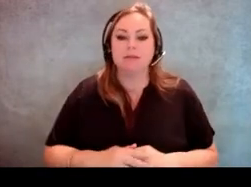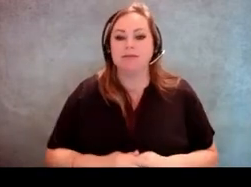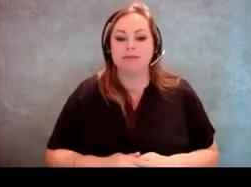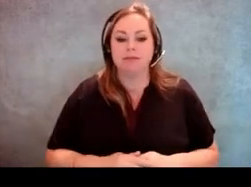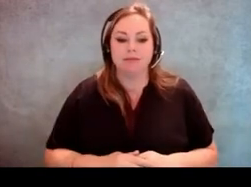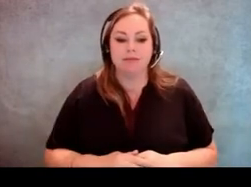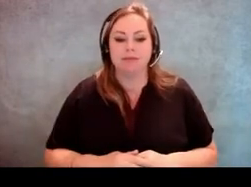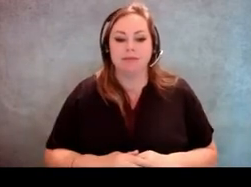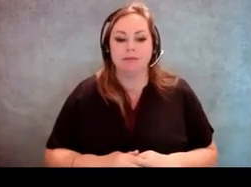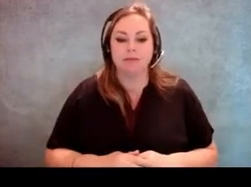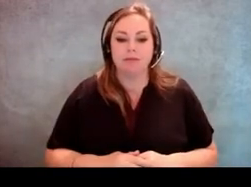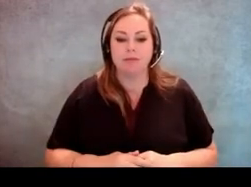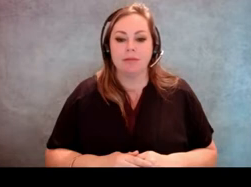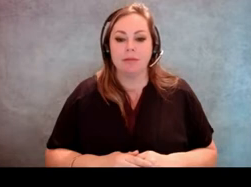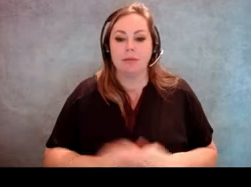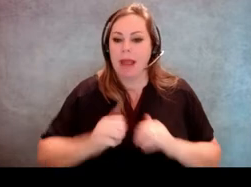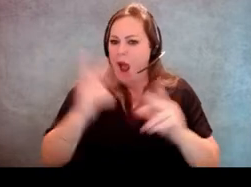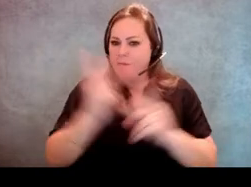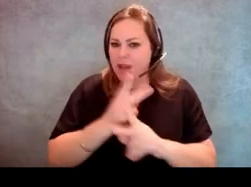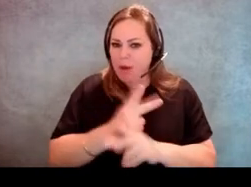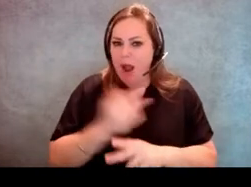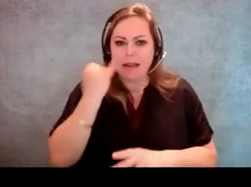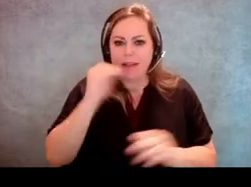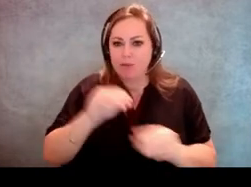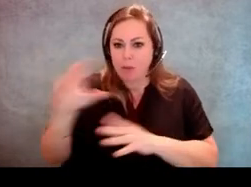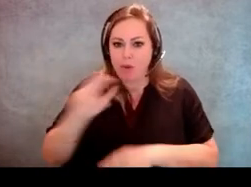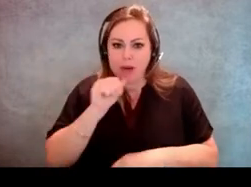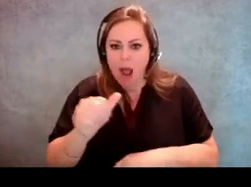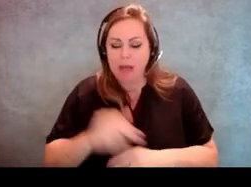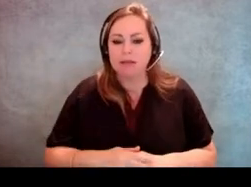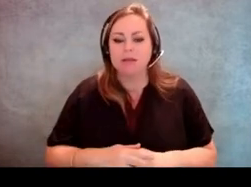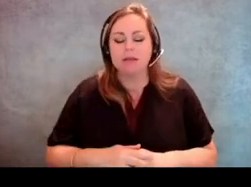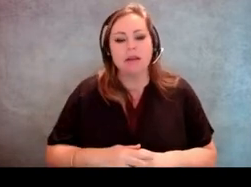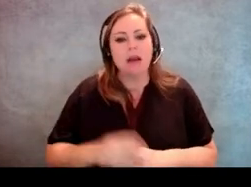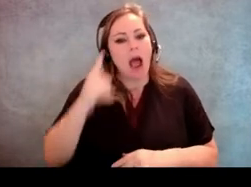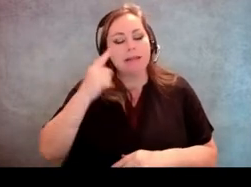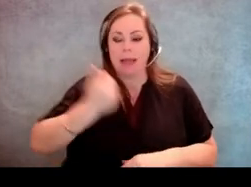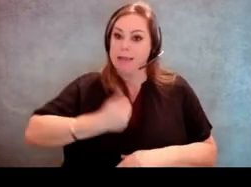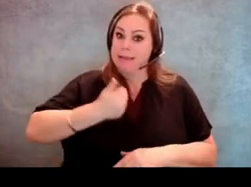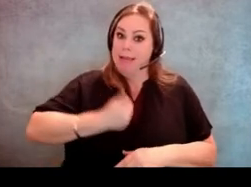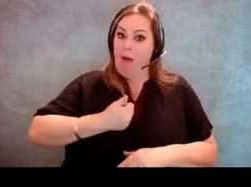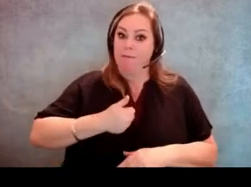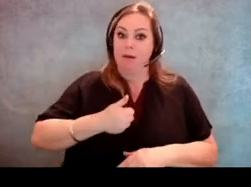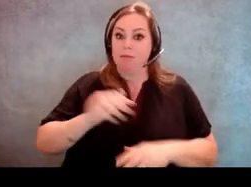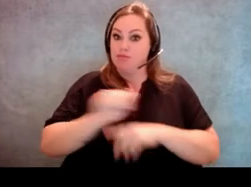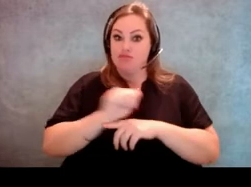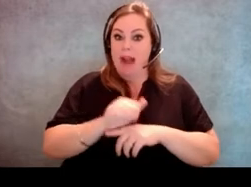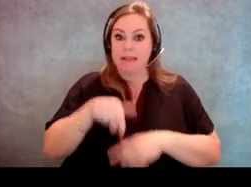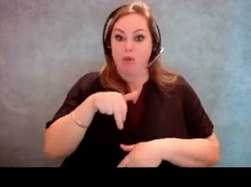To figure that out, whether or not something should be removed, I always encourage people to kind of put yourself, walk the pathway that you're gonna walk.